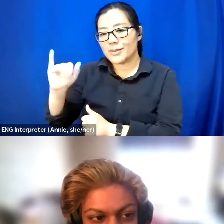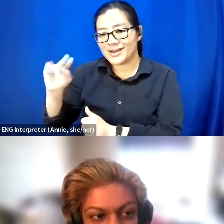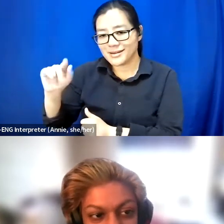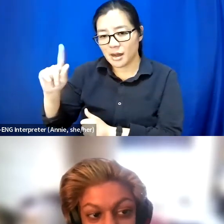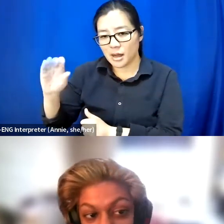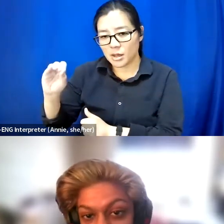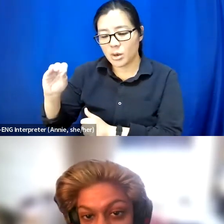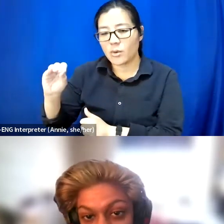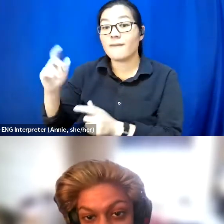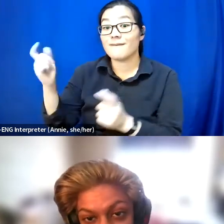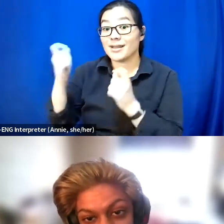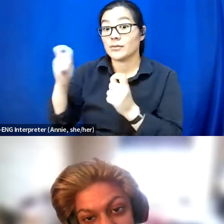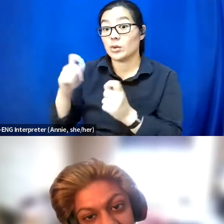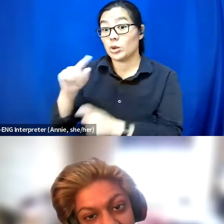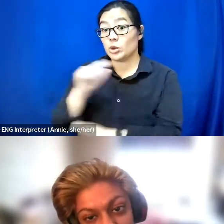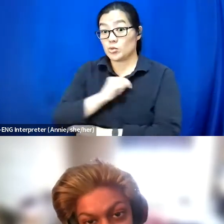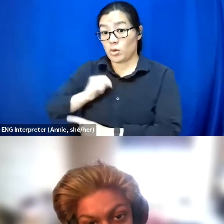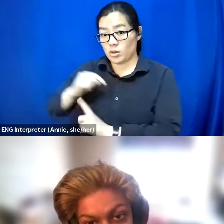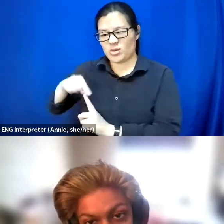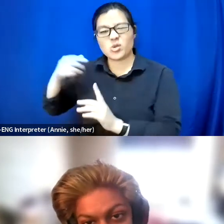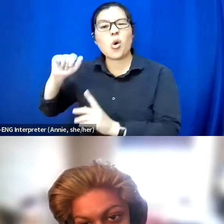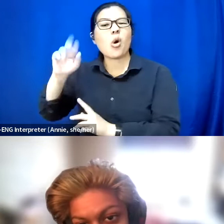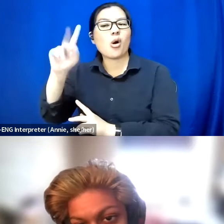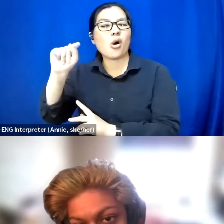That's an arts festival in Toronto.